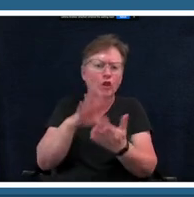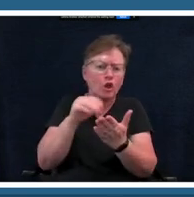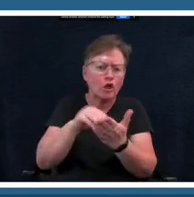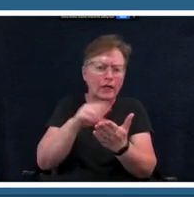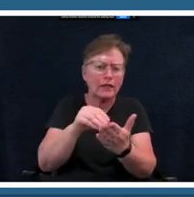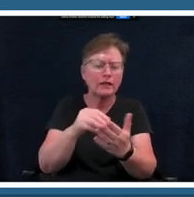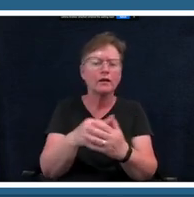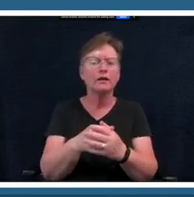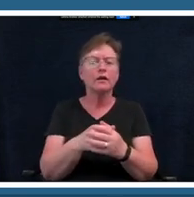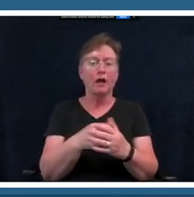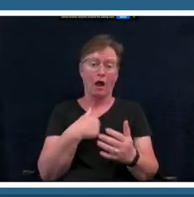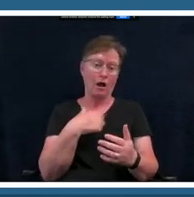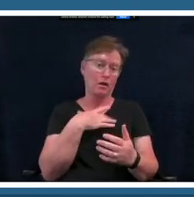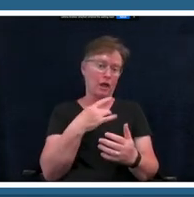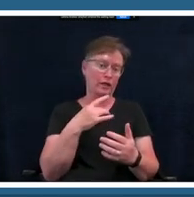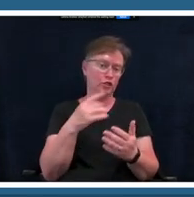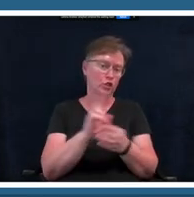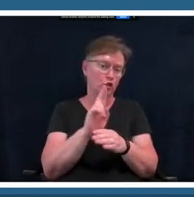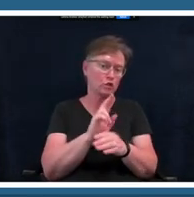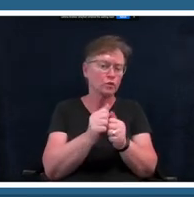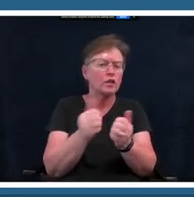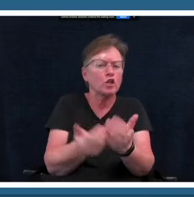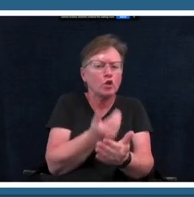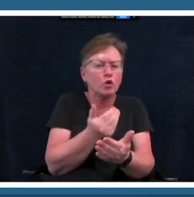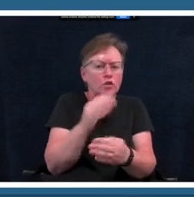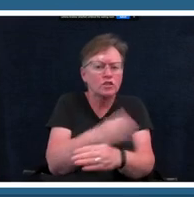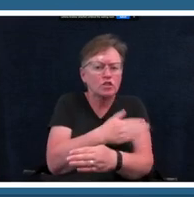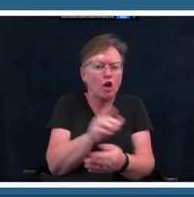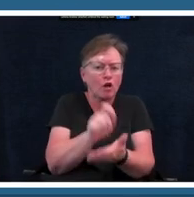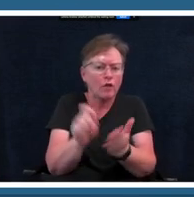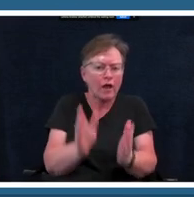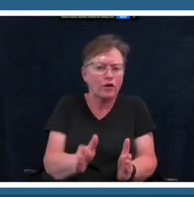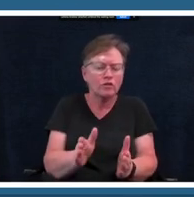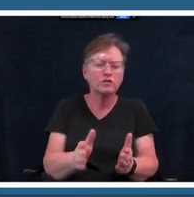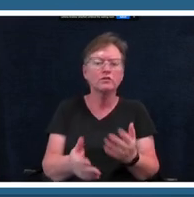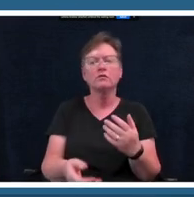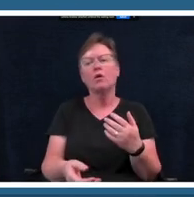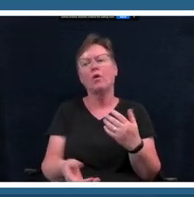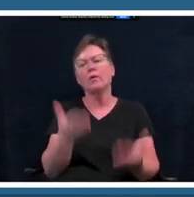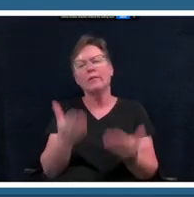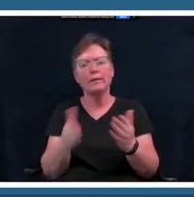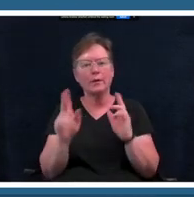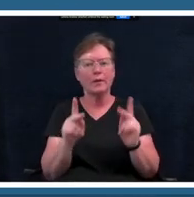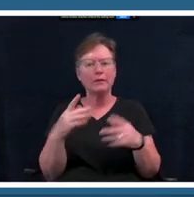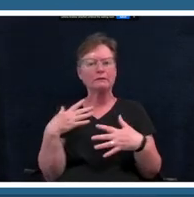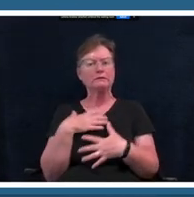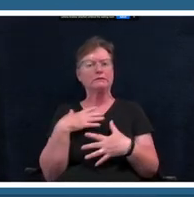new songwriters and people who might be a little bit intimidated by what that